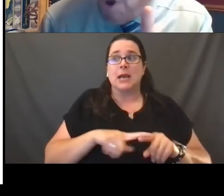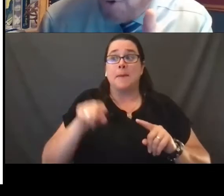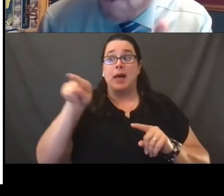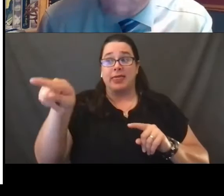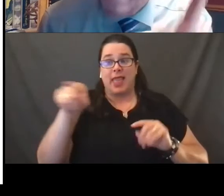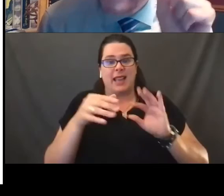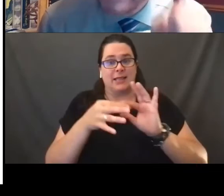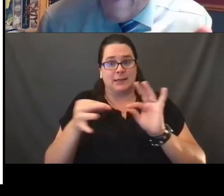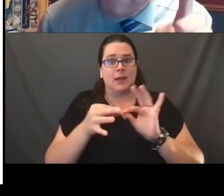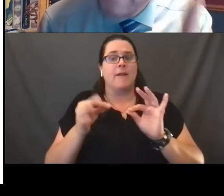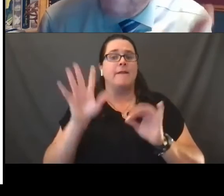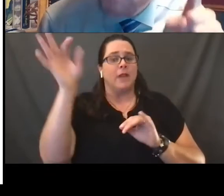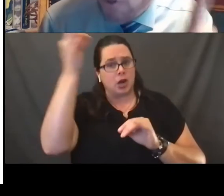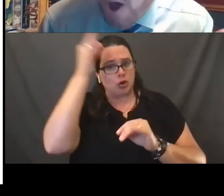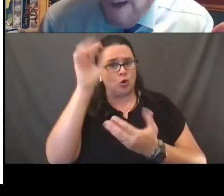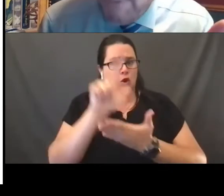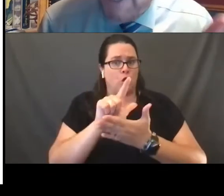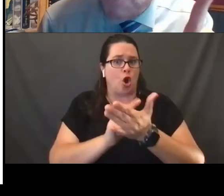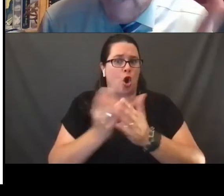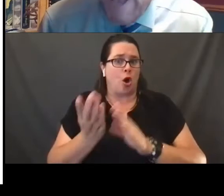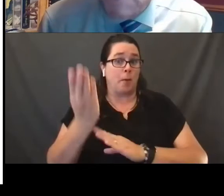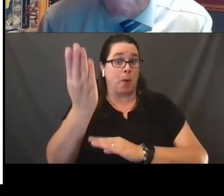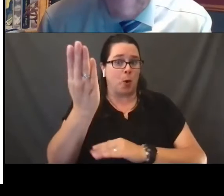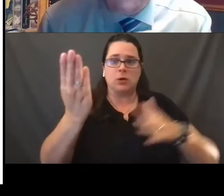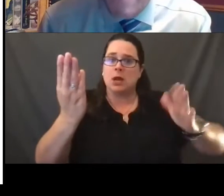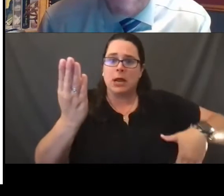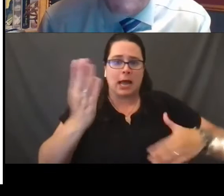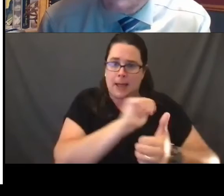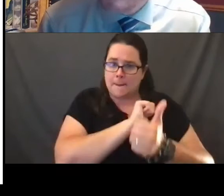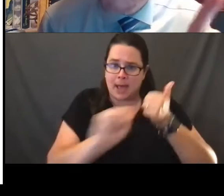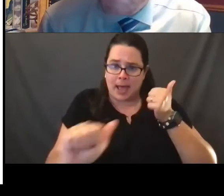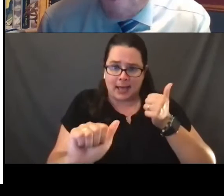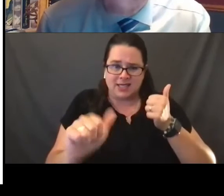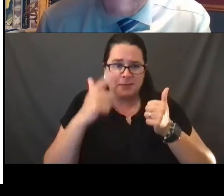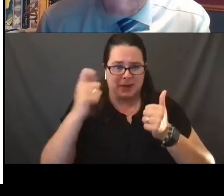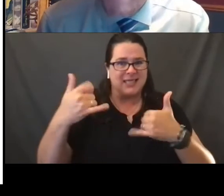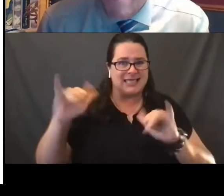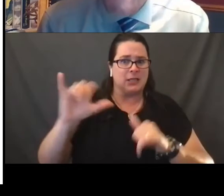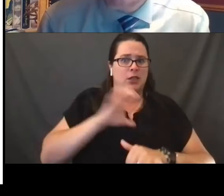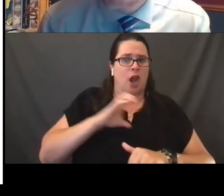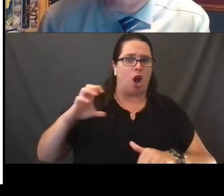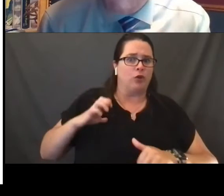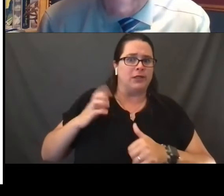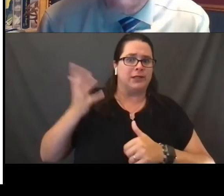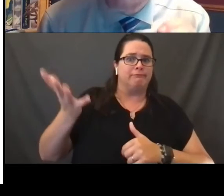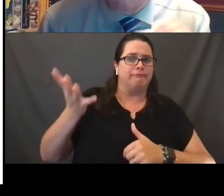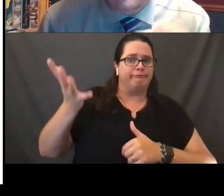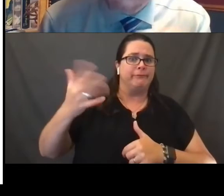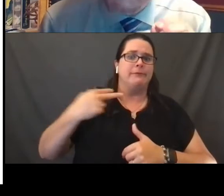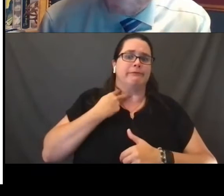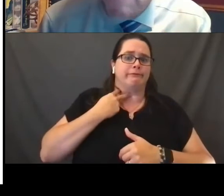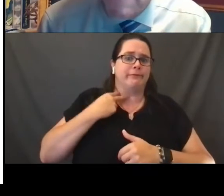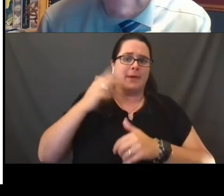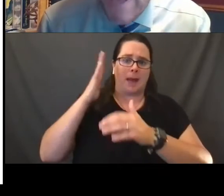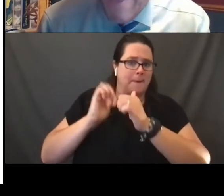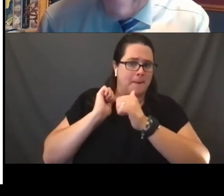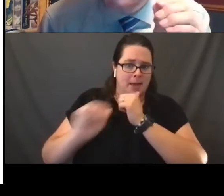proposed not yet law because it hasn't passed Congress, is stalled there. It would provide for equal treatment